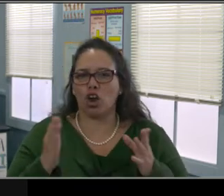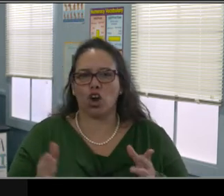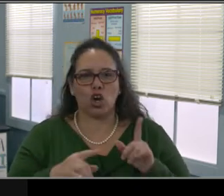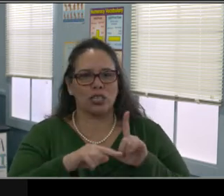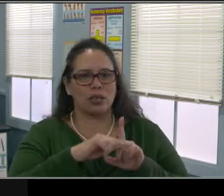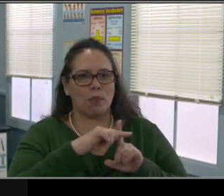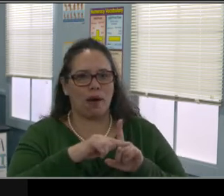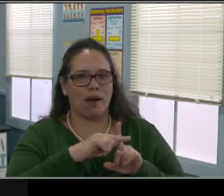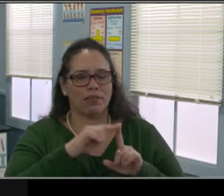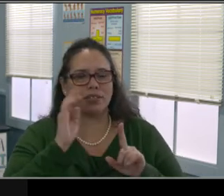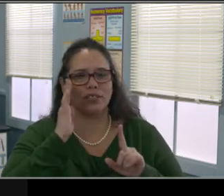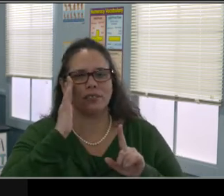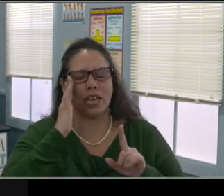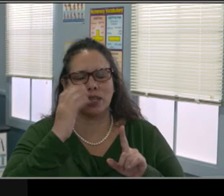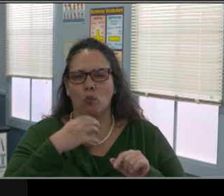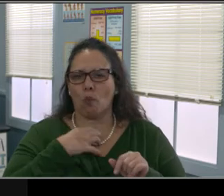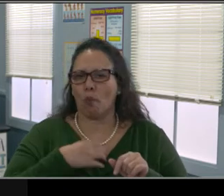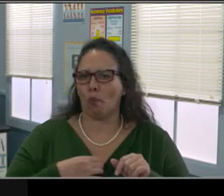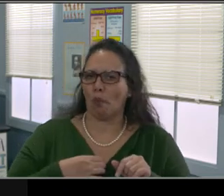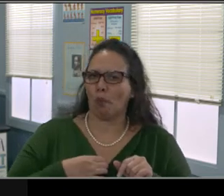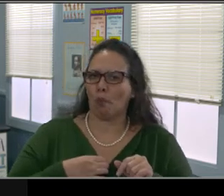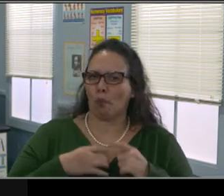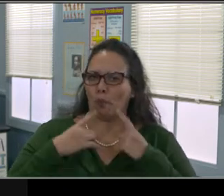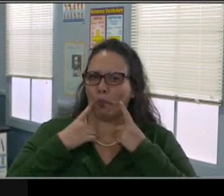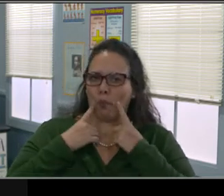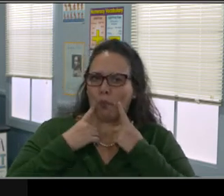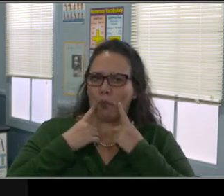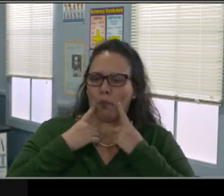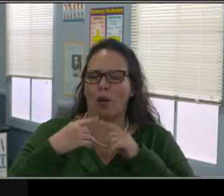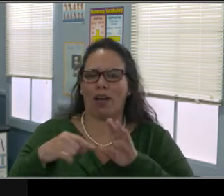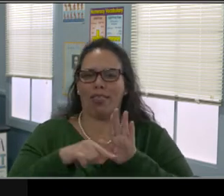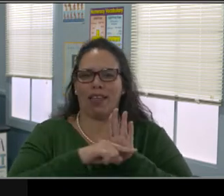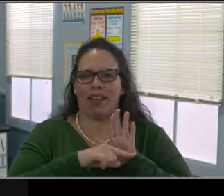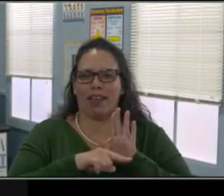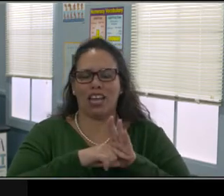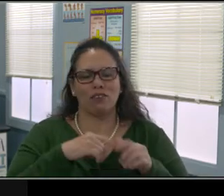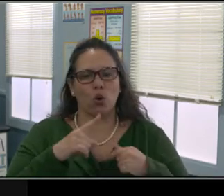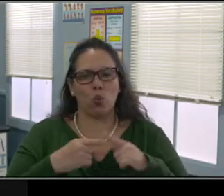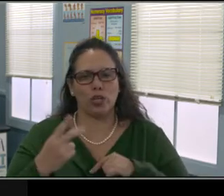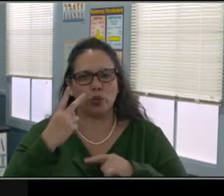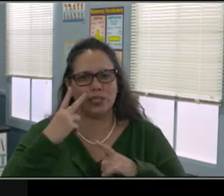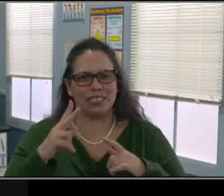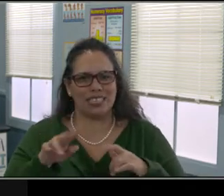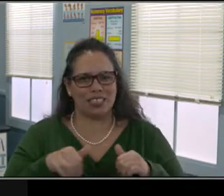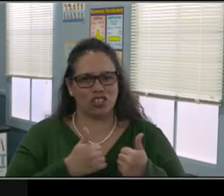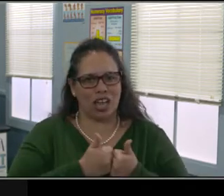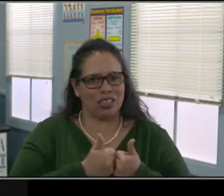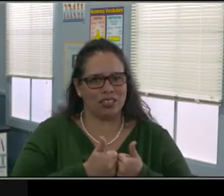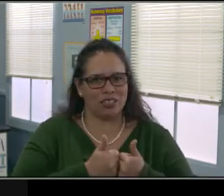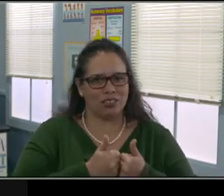And just know that there will be challenges. Just wake up during the day, just wake up and just face your day